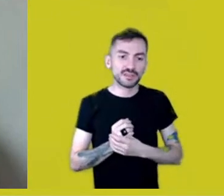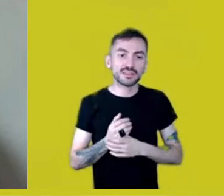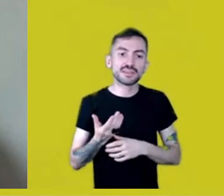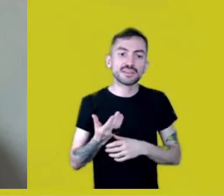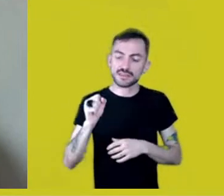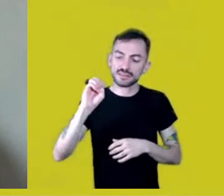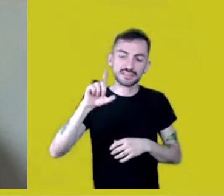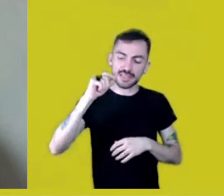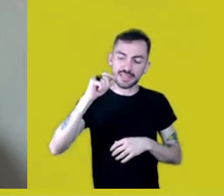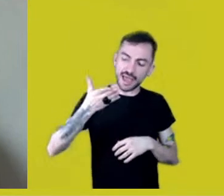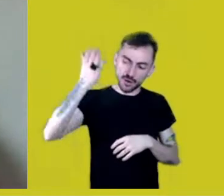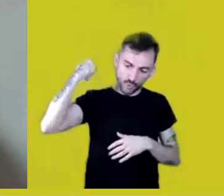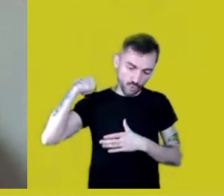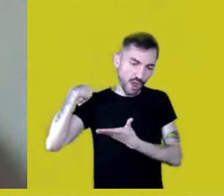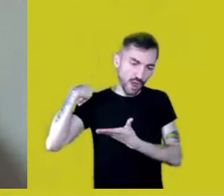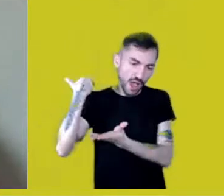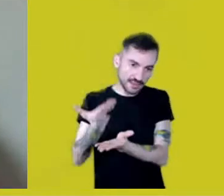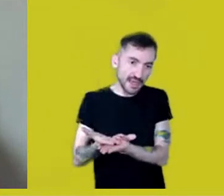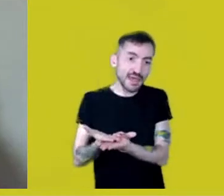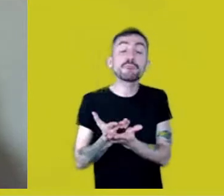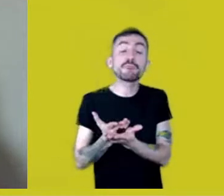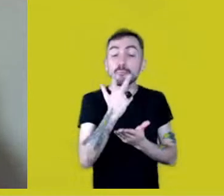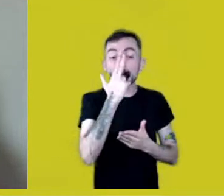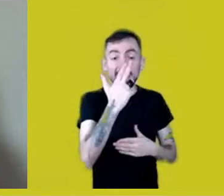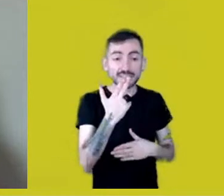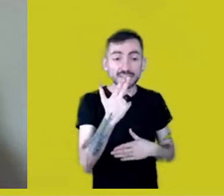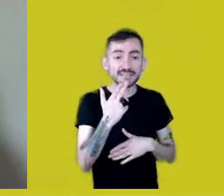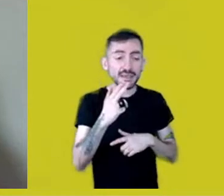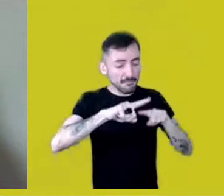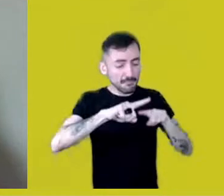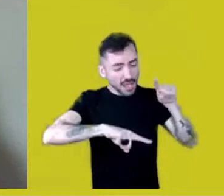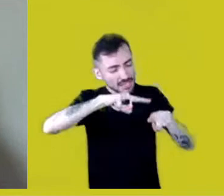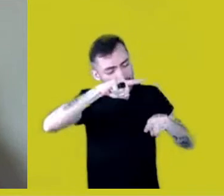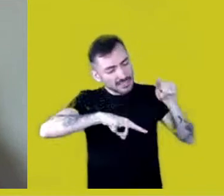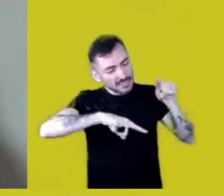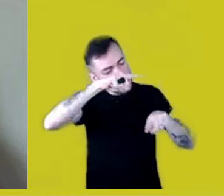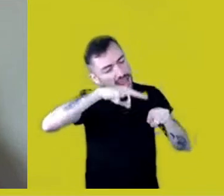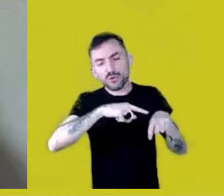is the notion that material things don’t have value as art.